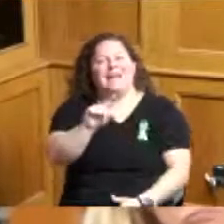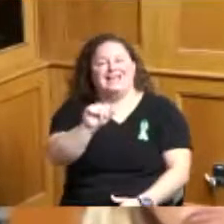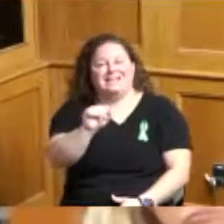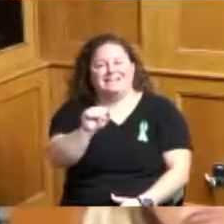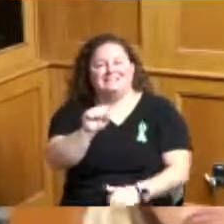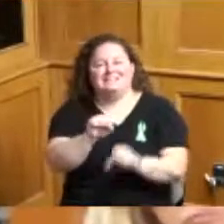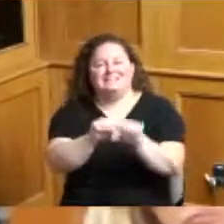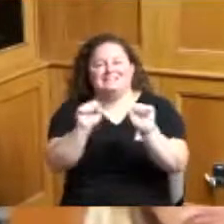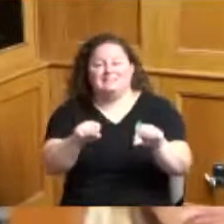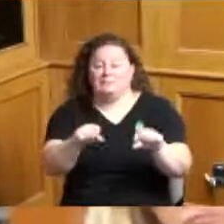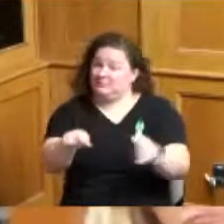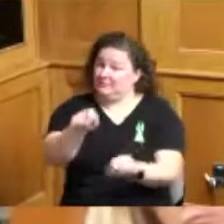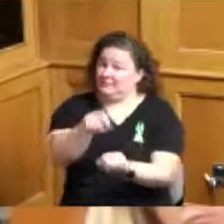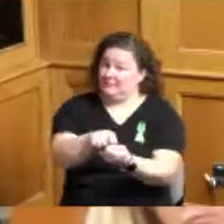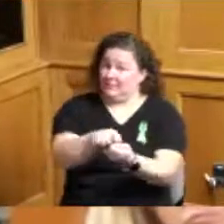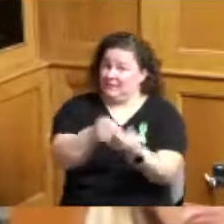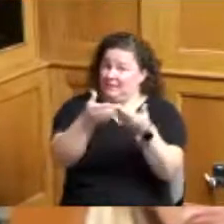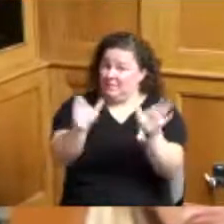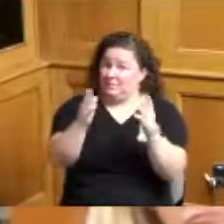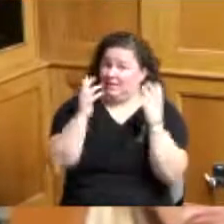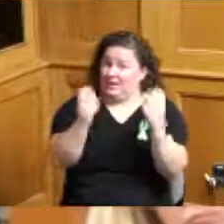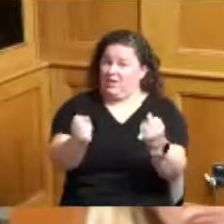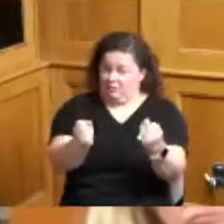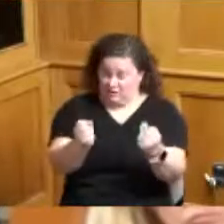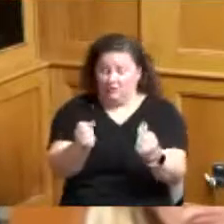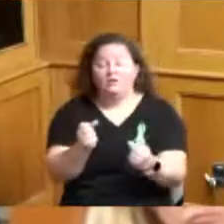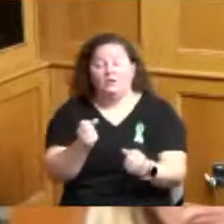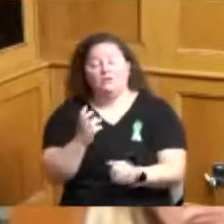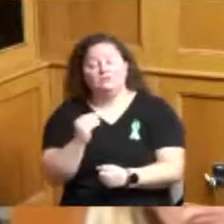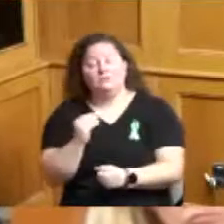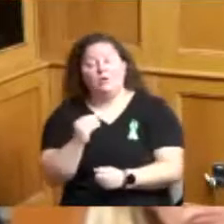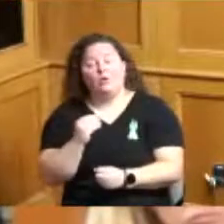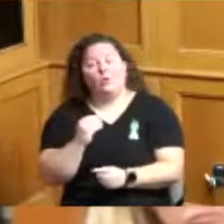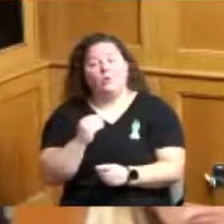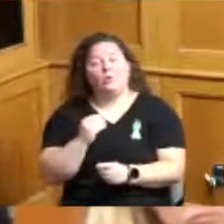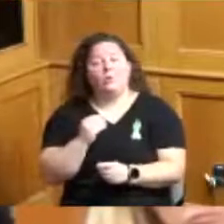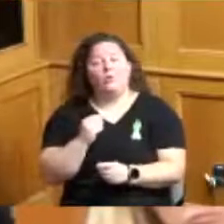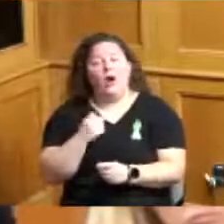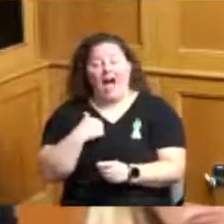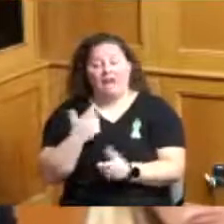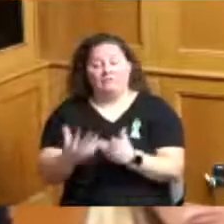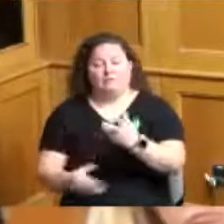health data system I've seen that into one of the one of one of the initiatives of the grant and I